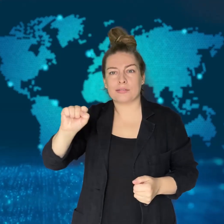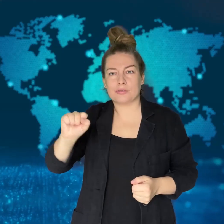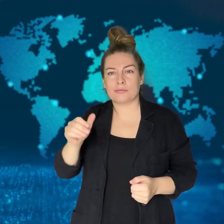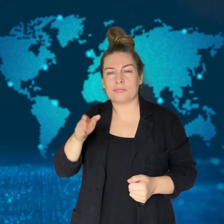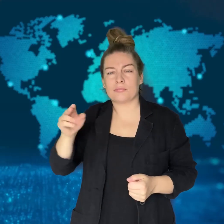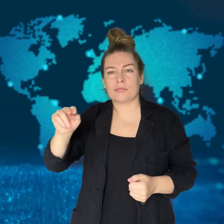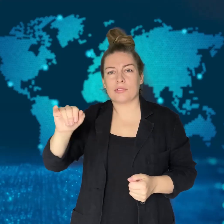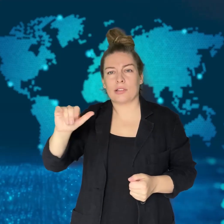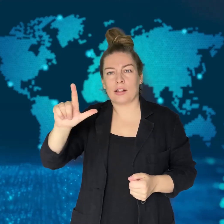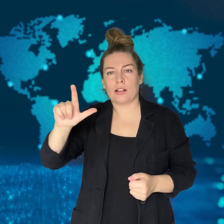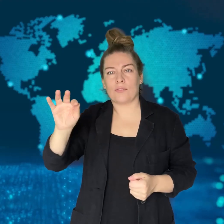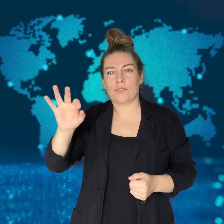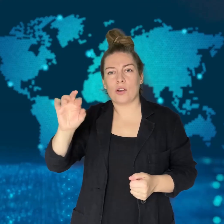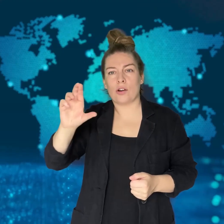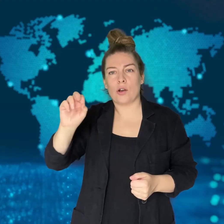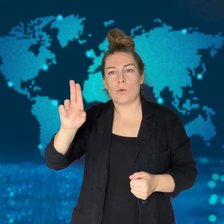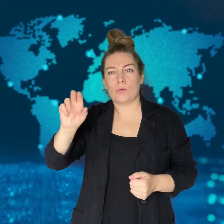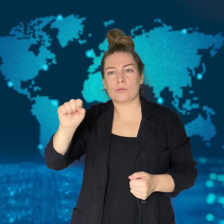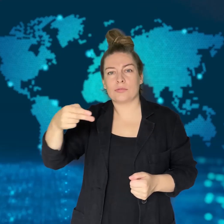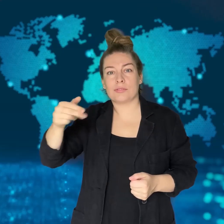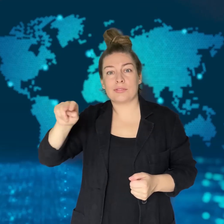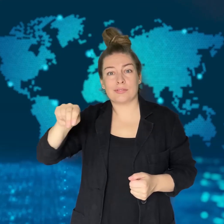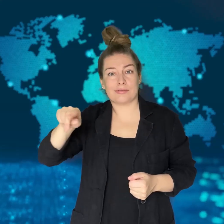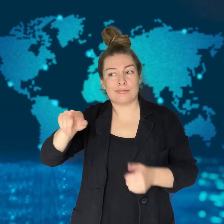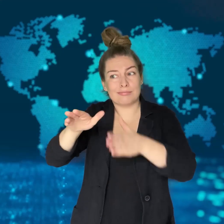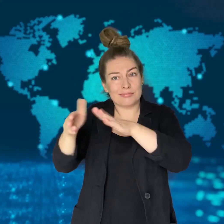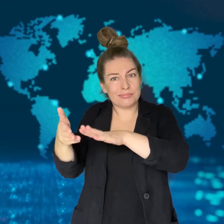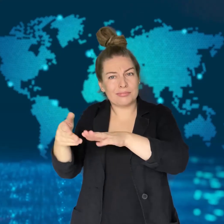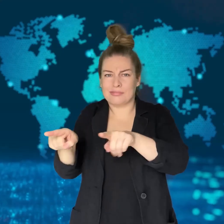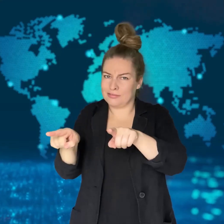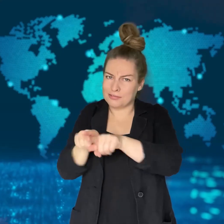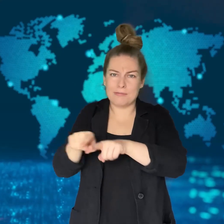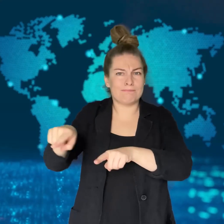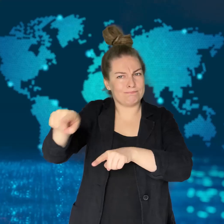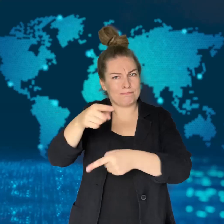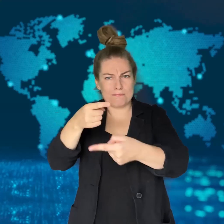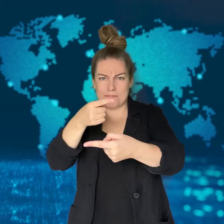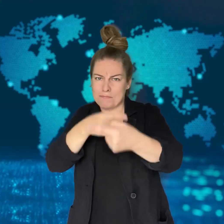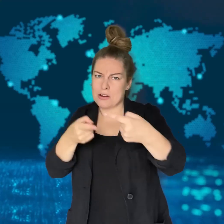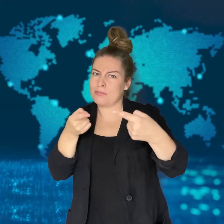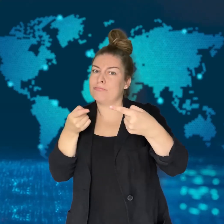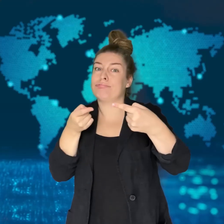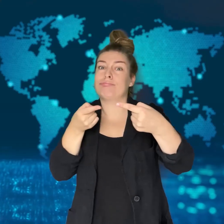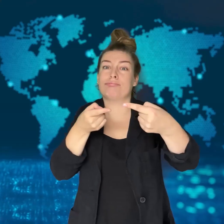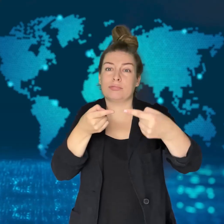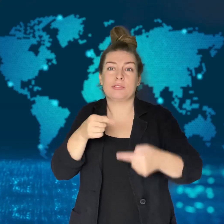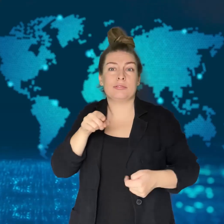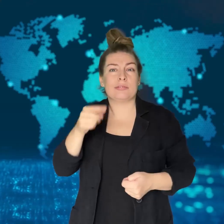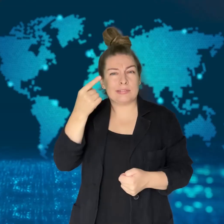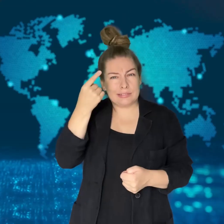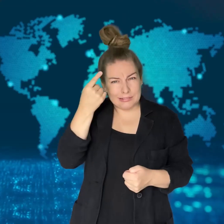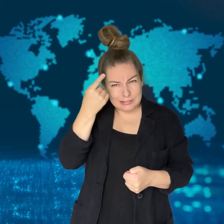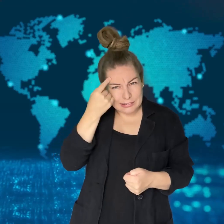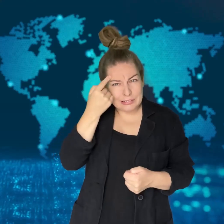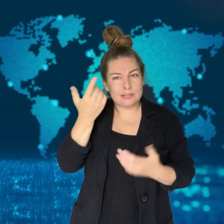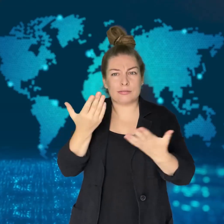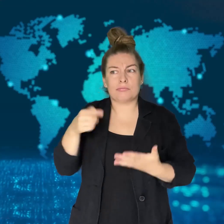Abbas Nilforoushan.